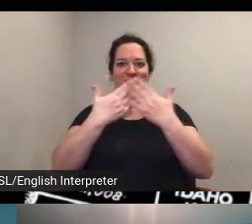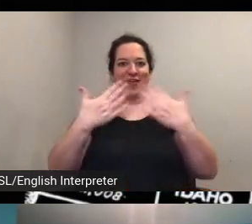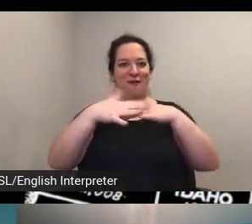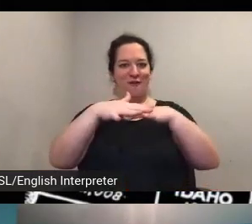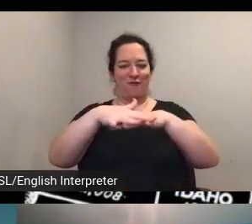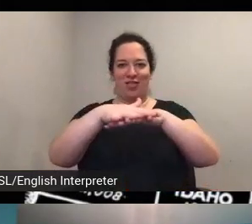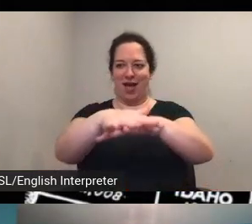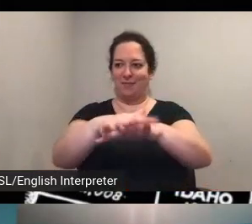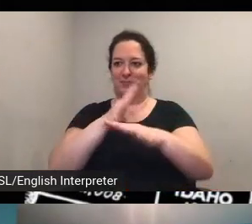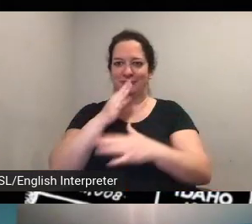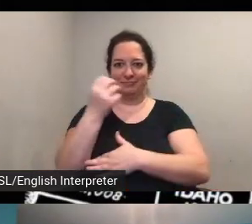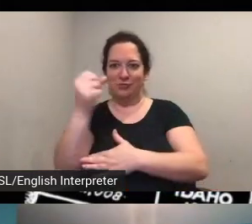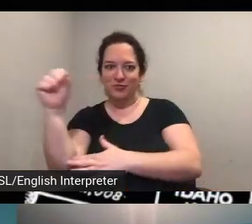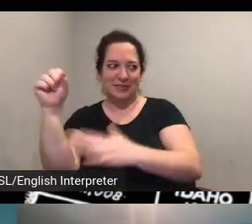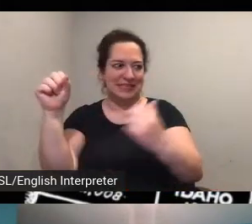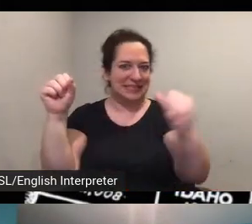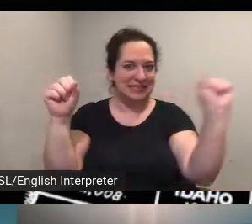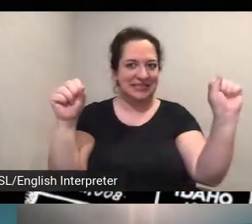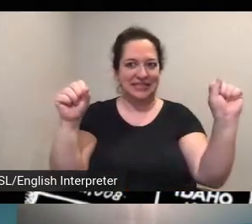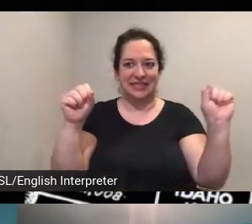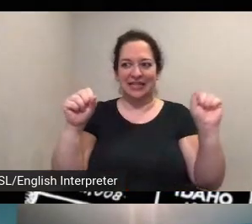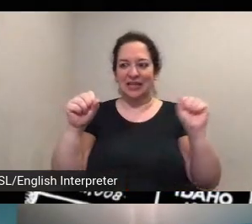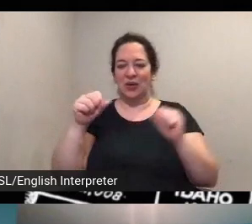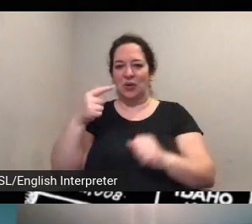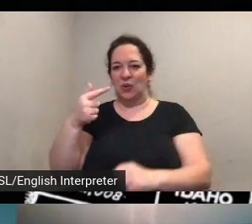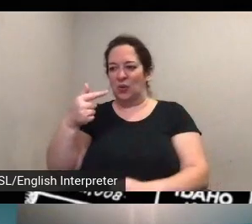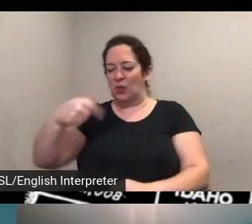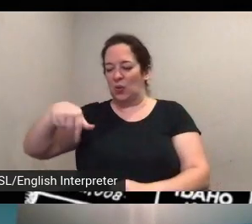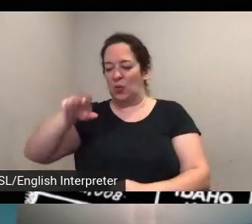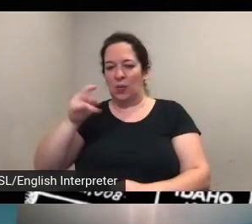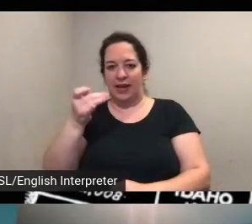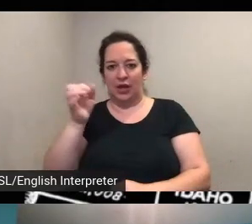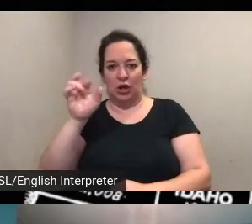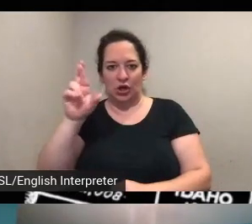a lot of quakers be also being active in suffrage